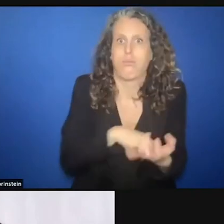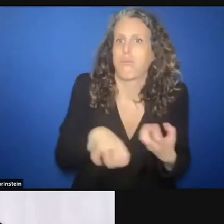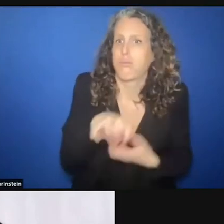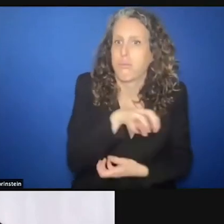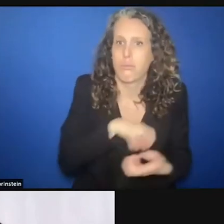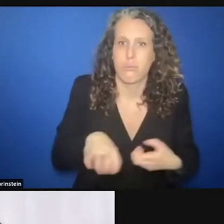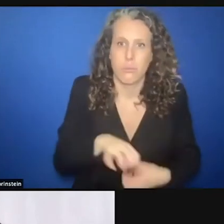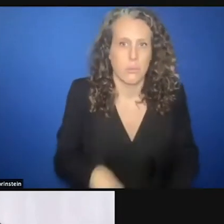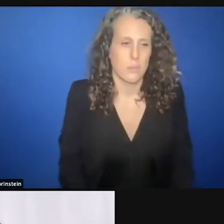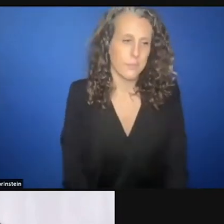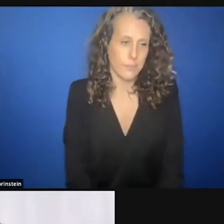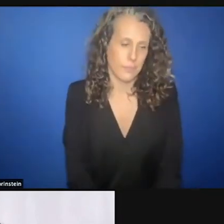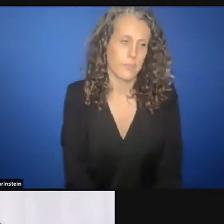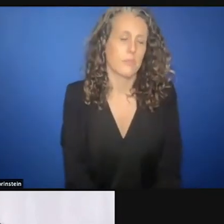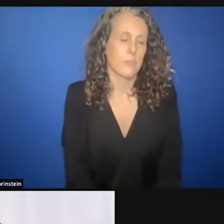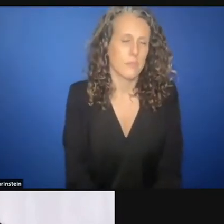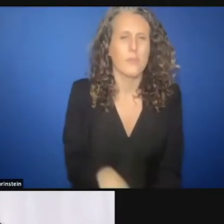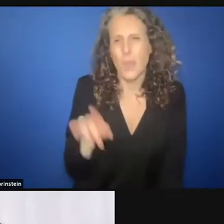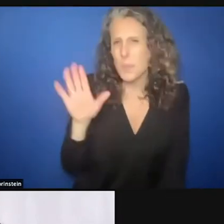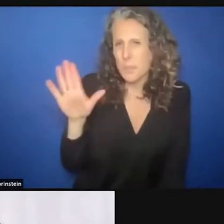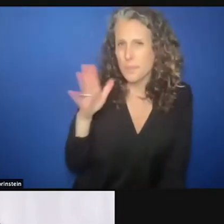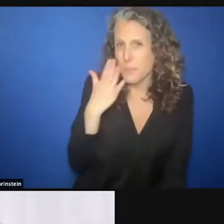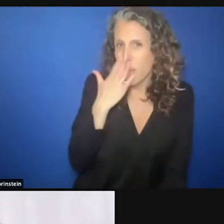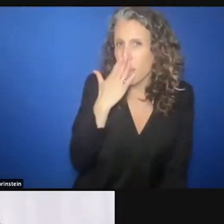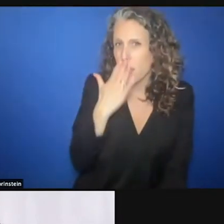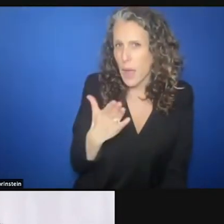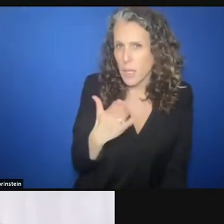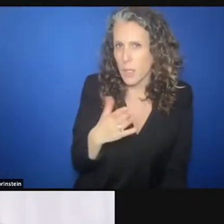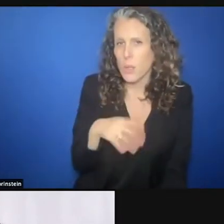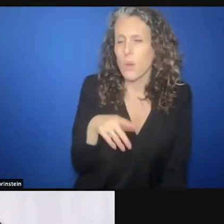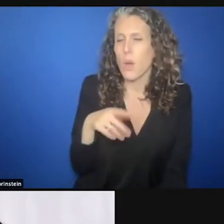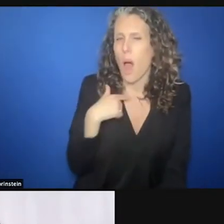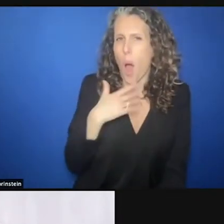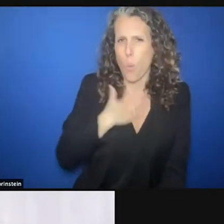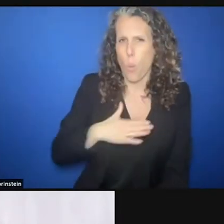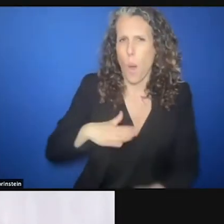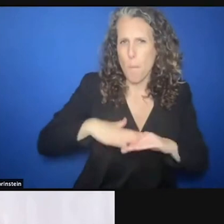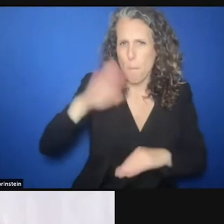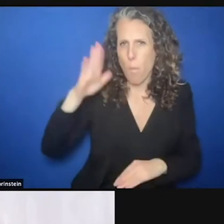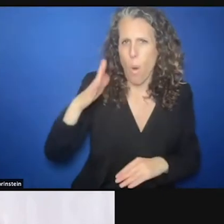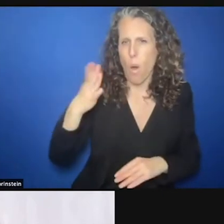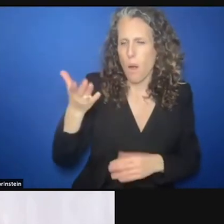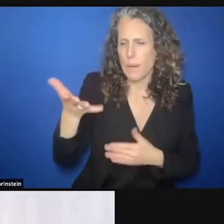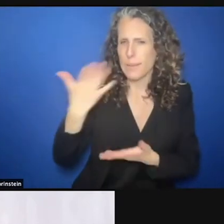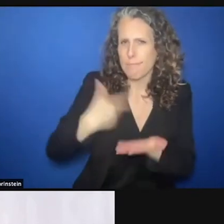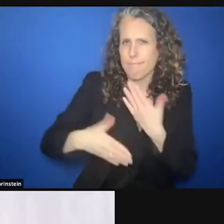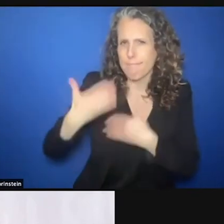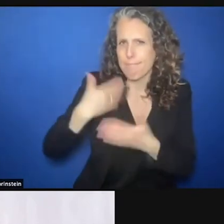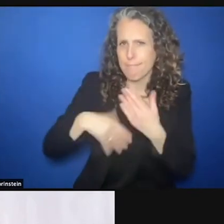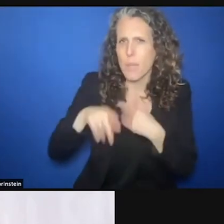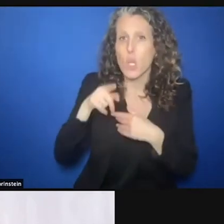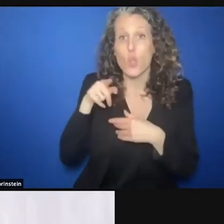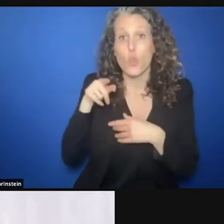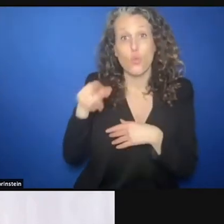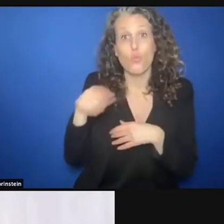touched on that a bit. Tell me a bit more how your work has changed in response to these new